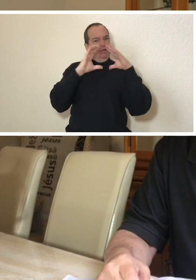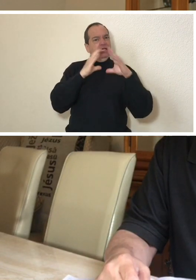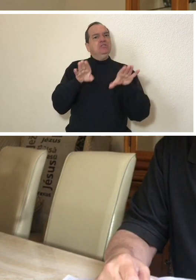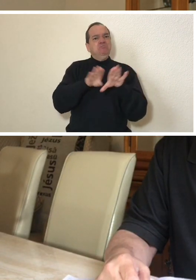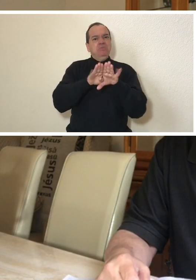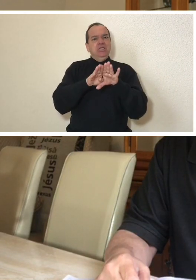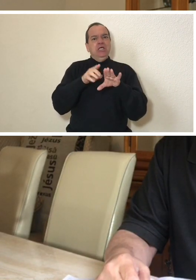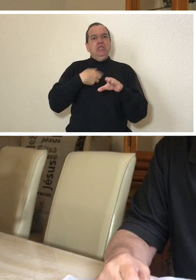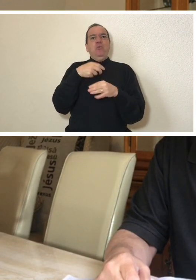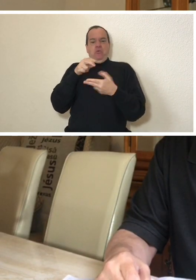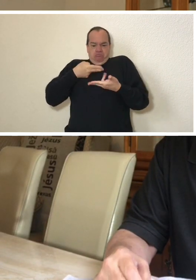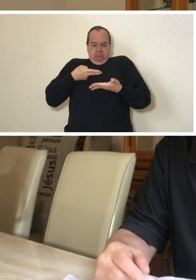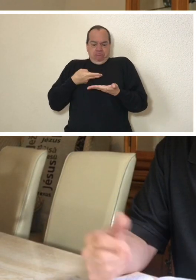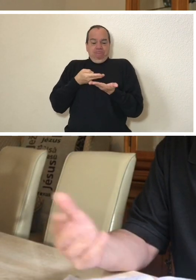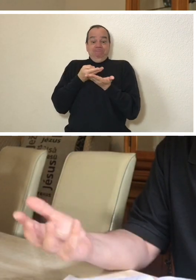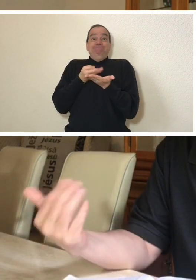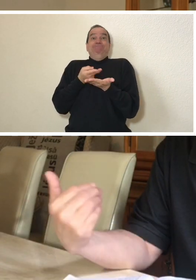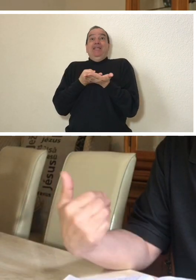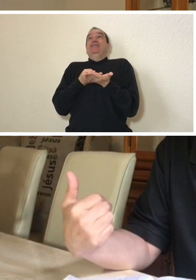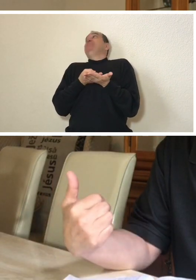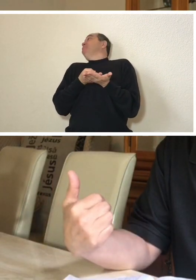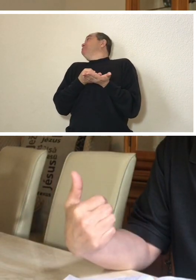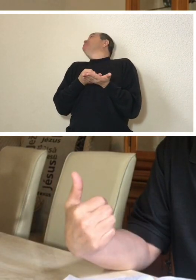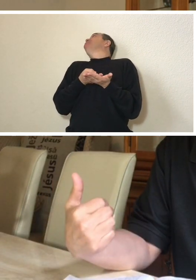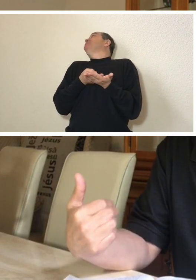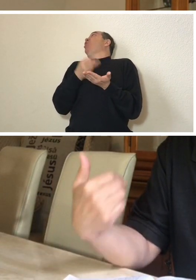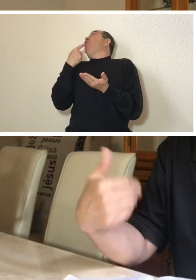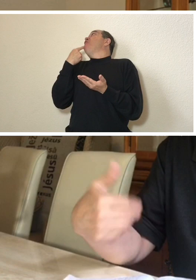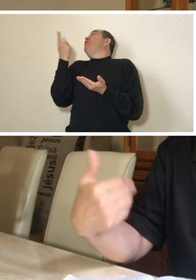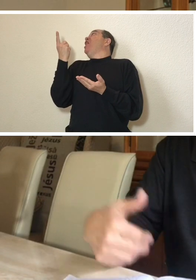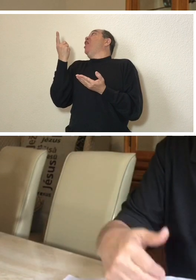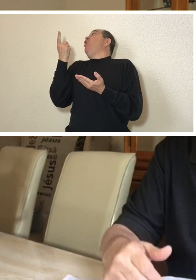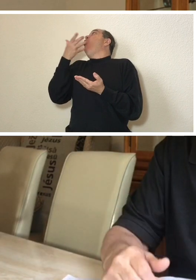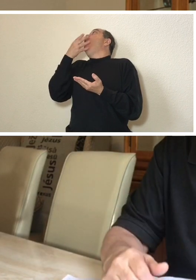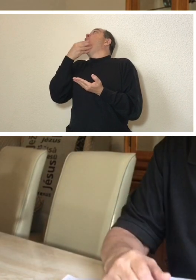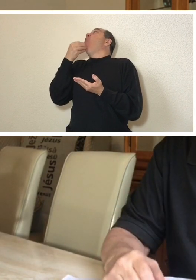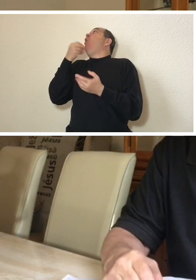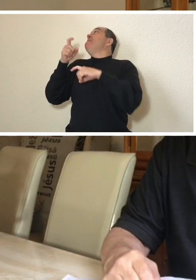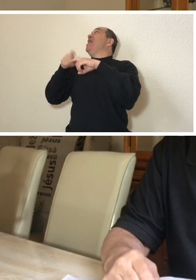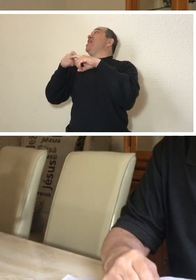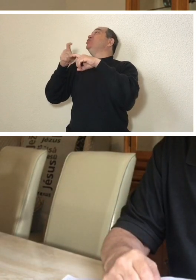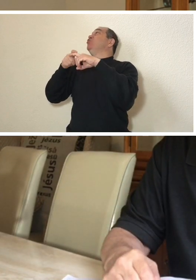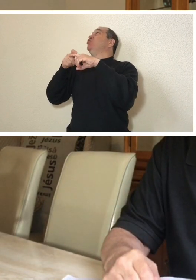I looked at the anesthesiologist who was starting to do his work on me and asked